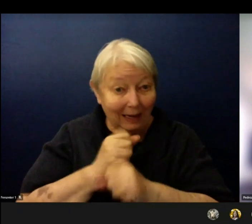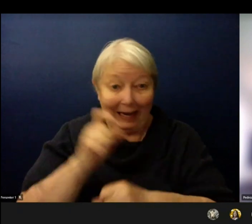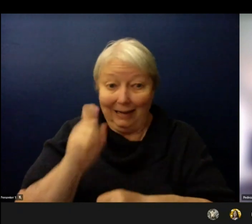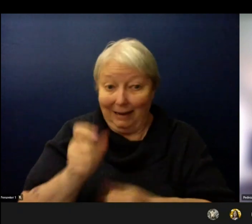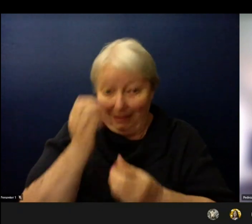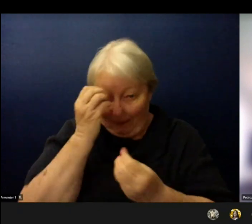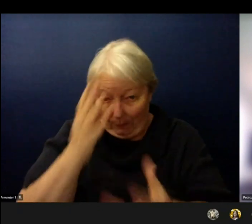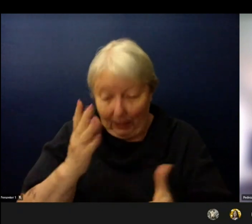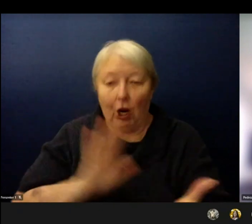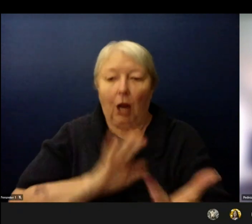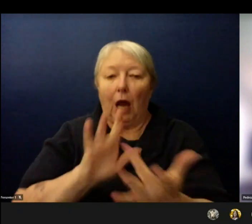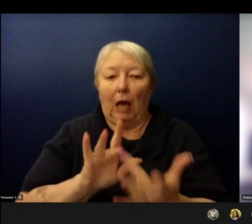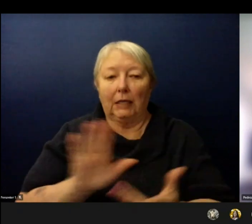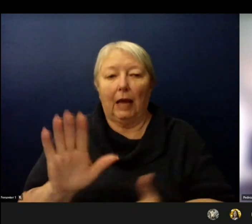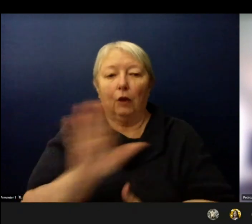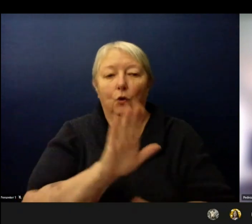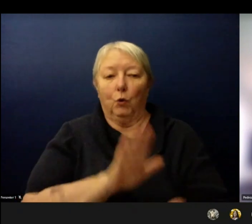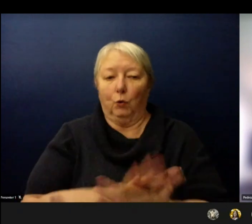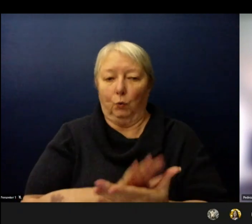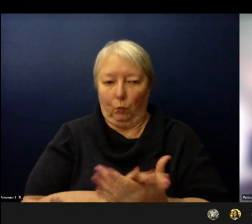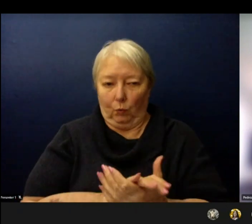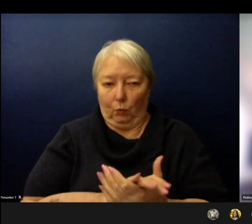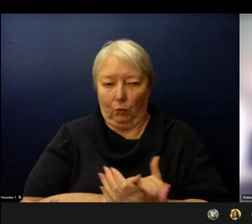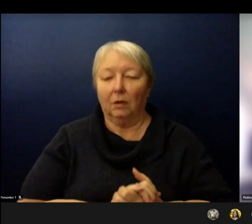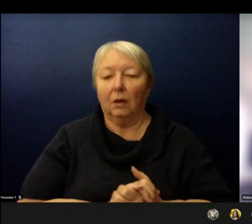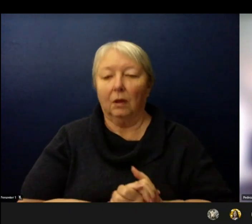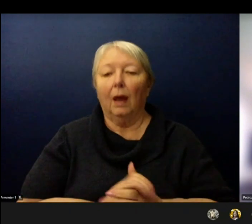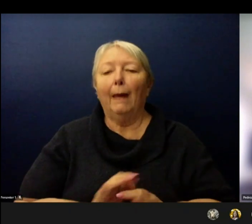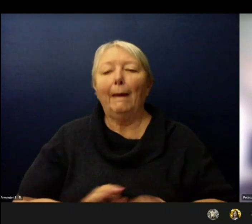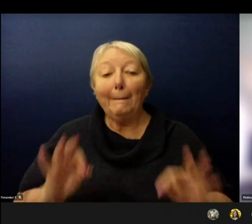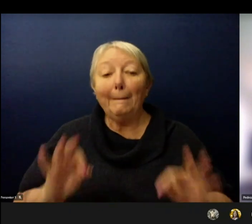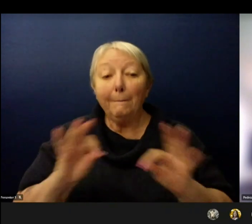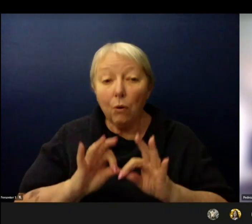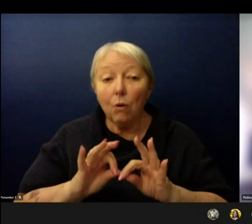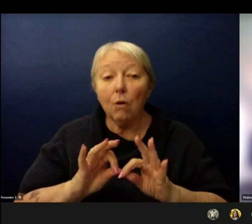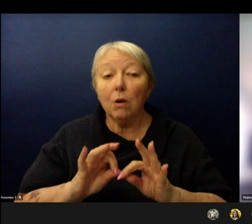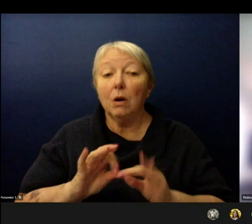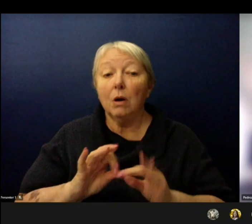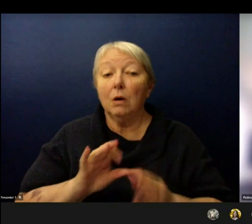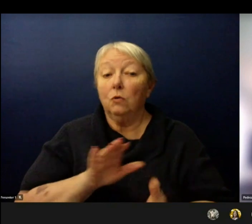It's very important that schools who schools who schools know who's coming in.